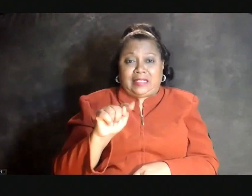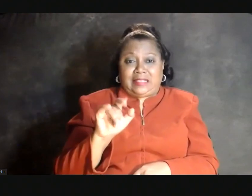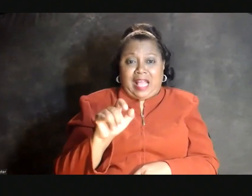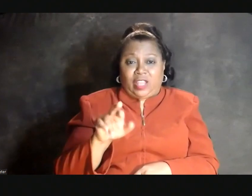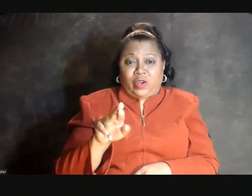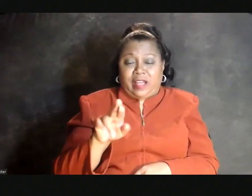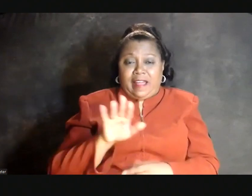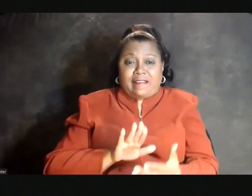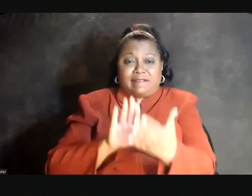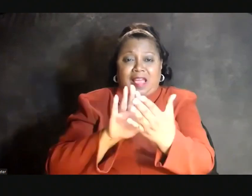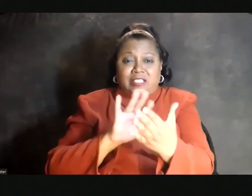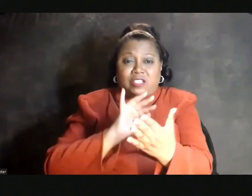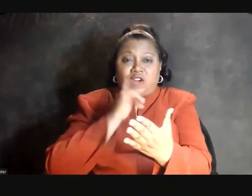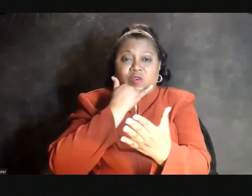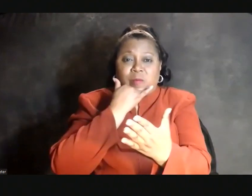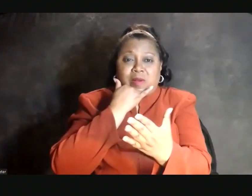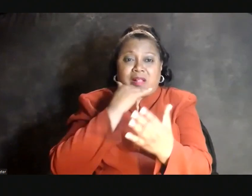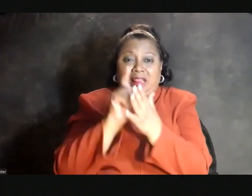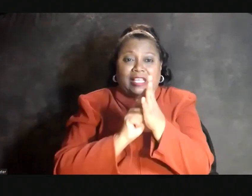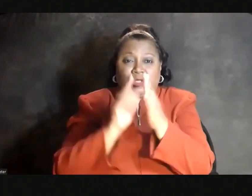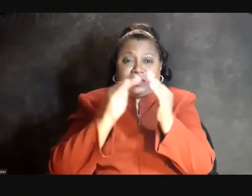facing a criminal legal system that does not